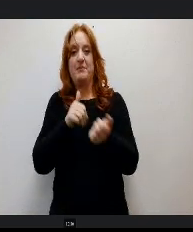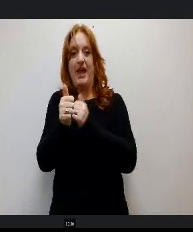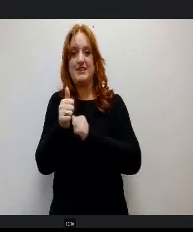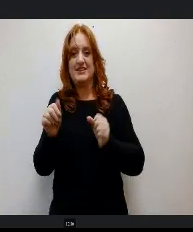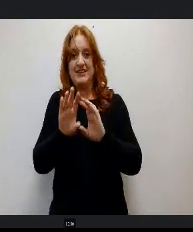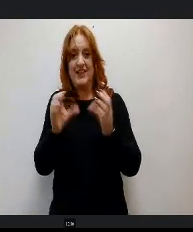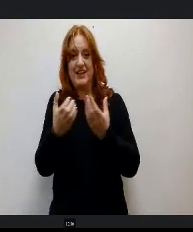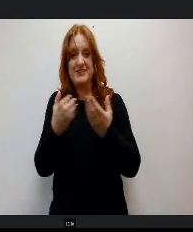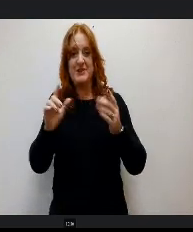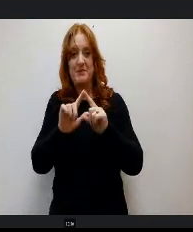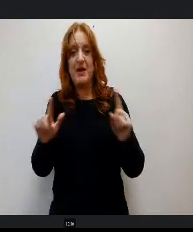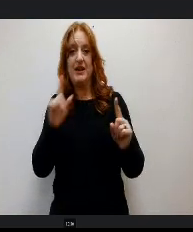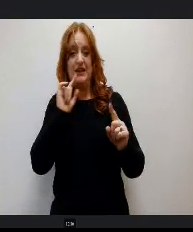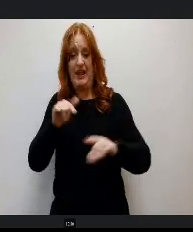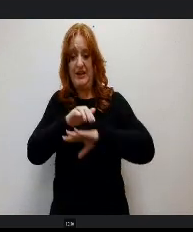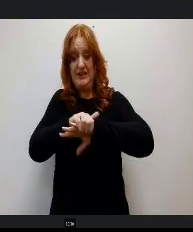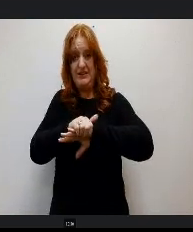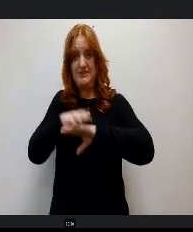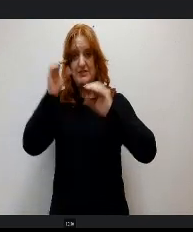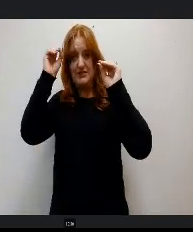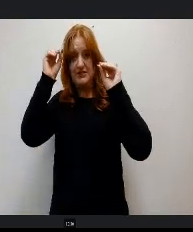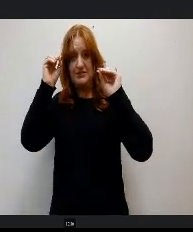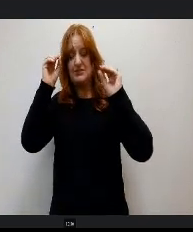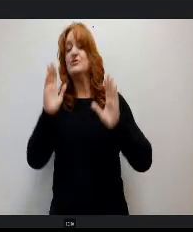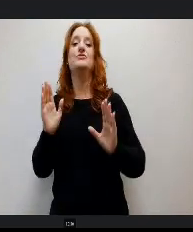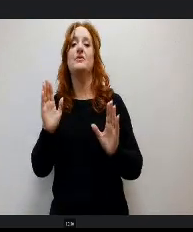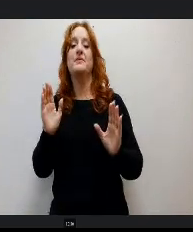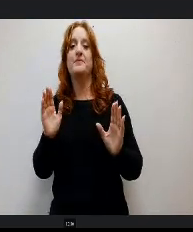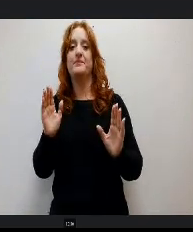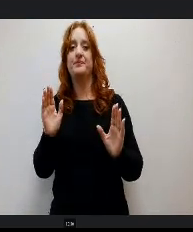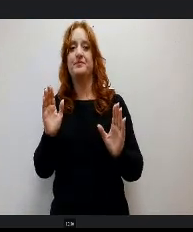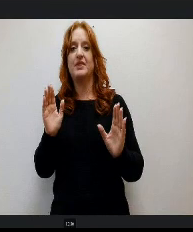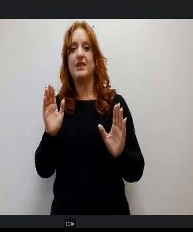but he had an English teacher who also had a family member with dyslexia. And she